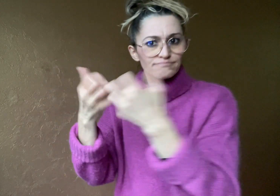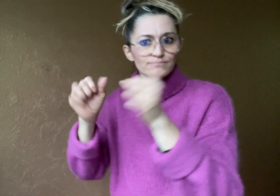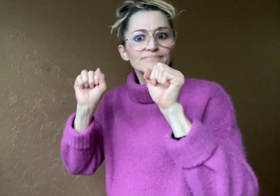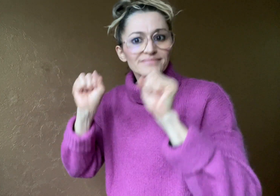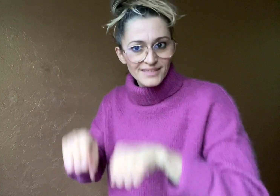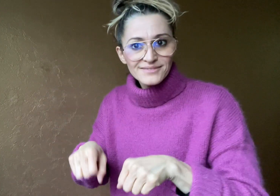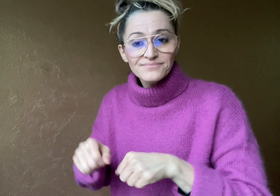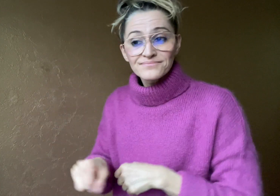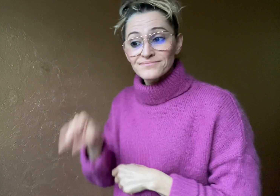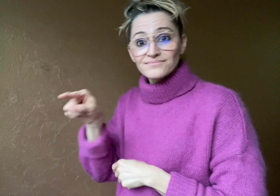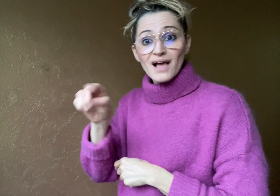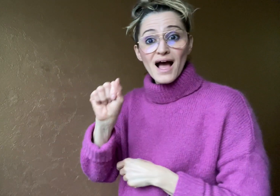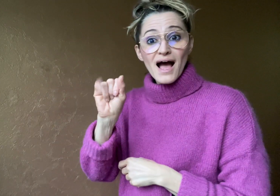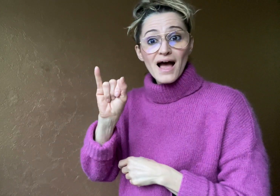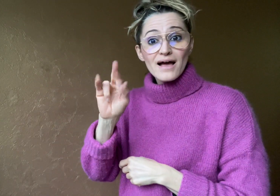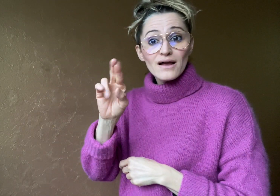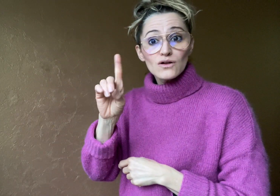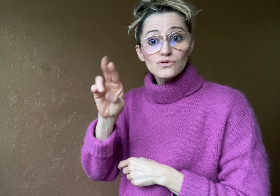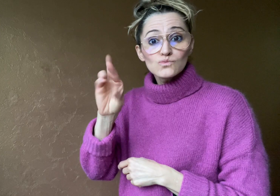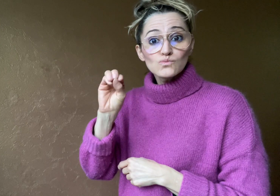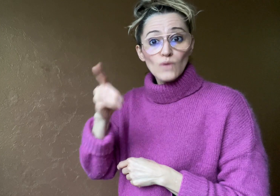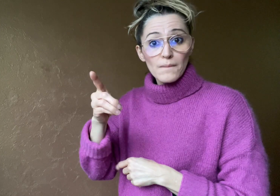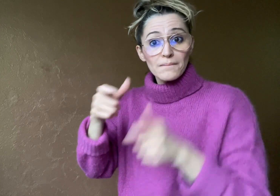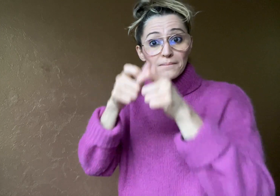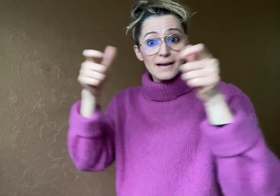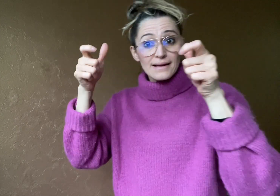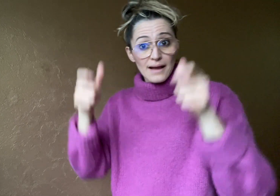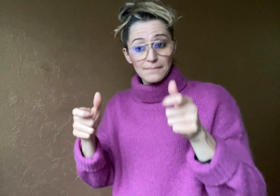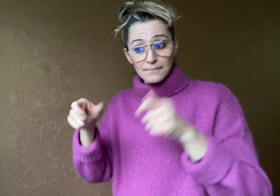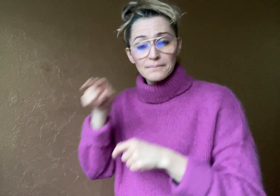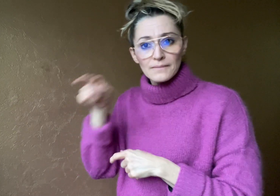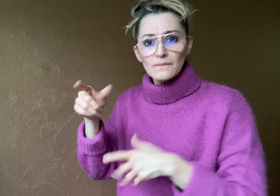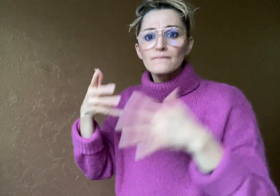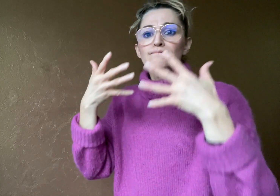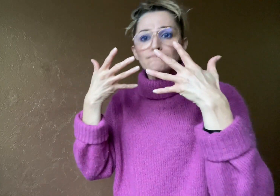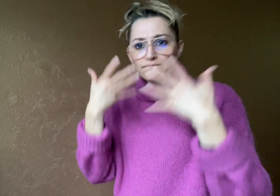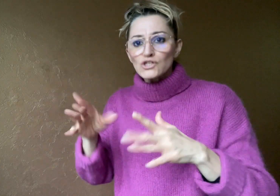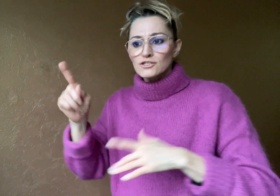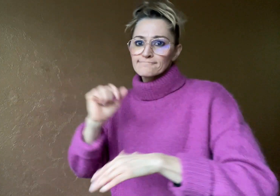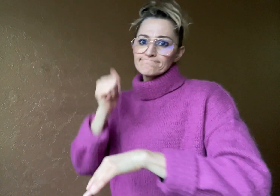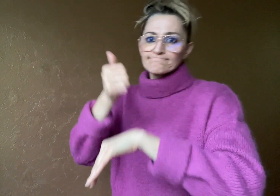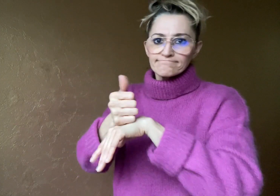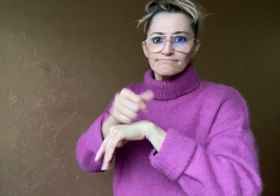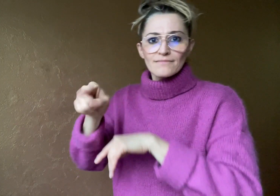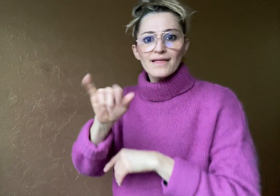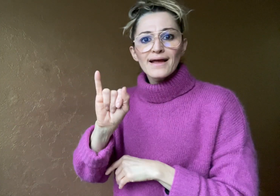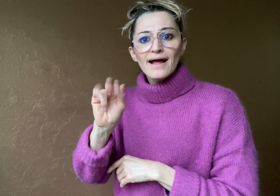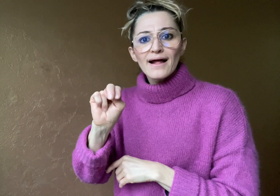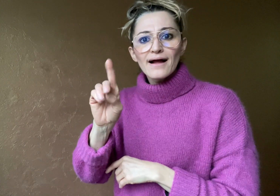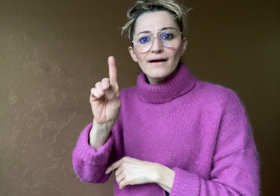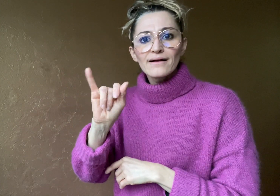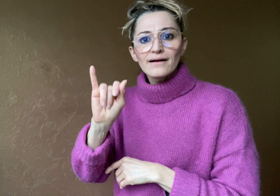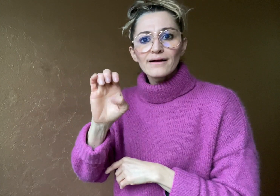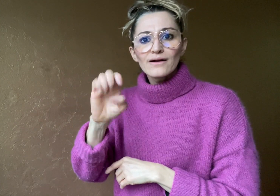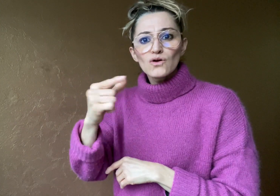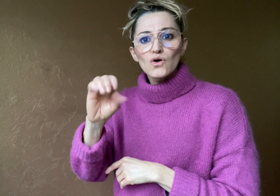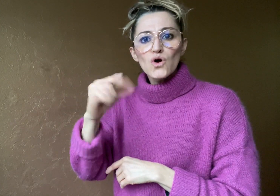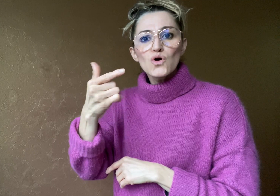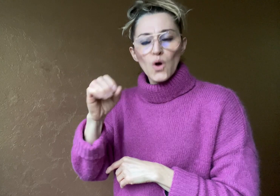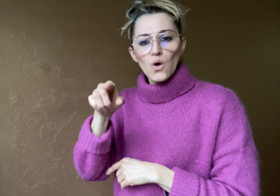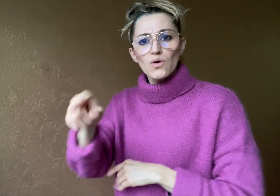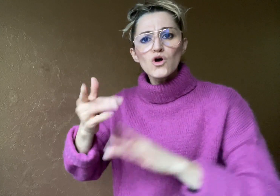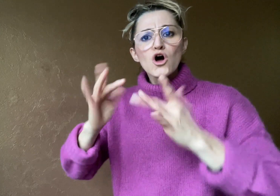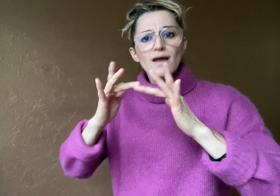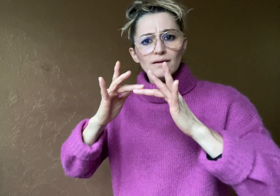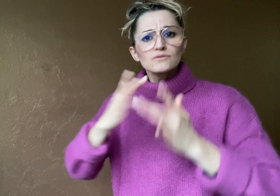of popular video games. Airdrop Gaming has set up an online